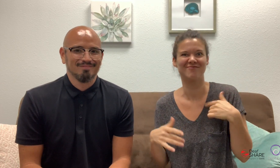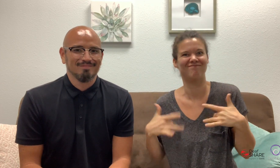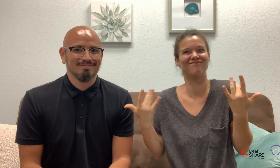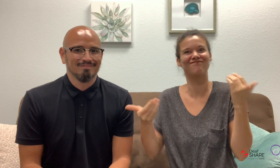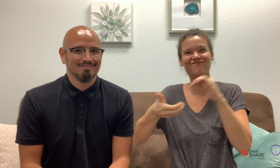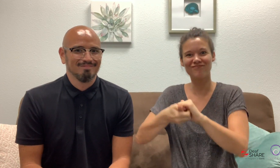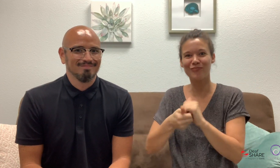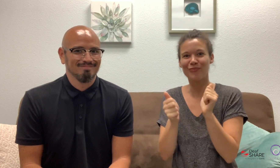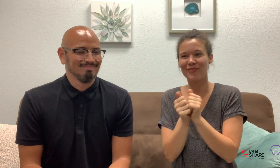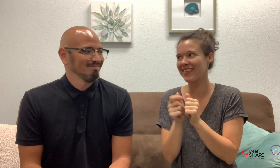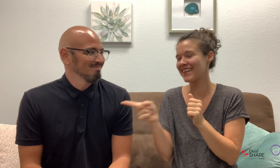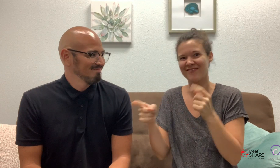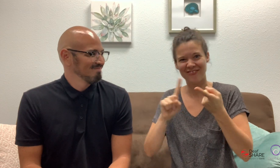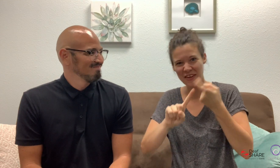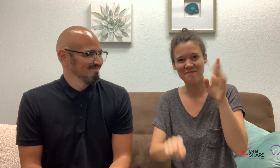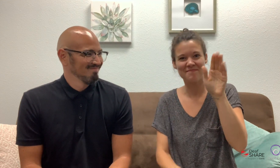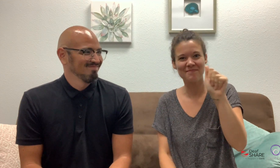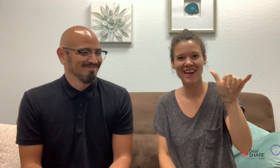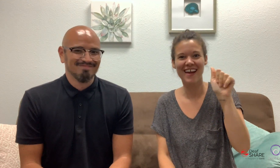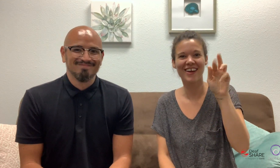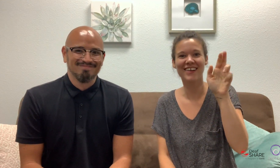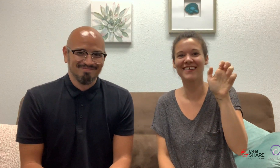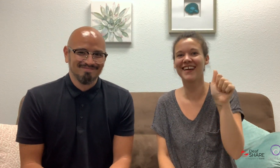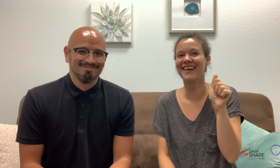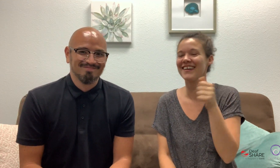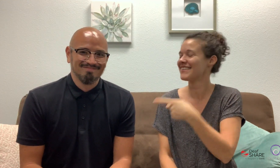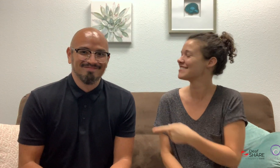We are thrilled to collaborate with him, from Bay Area!